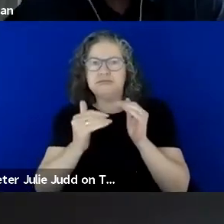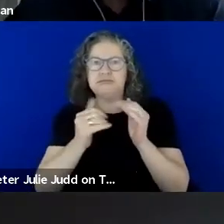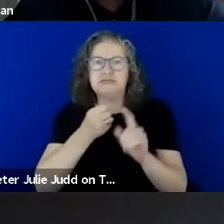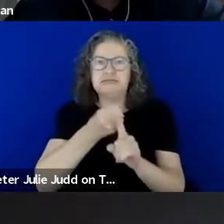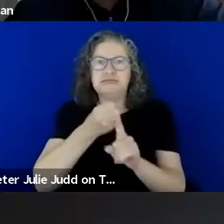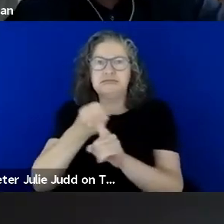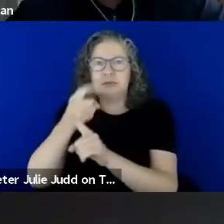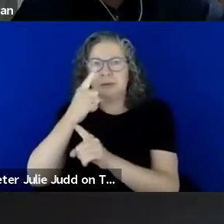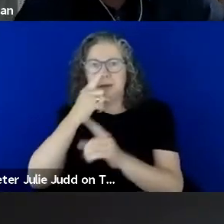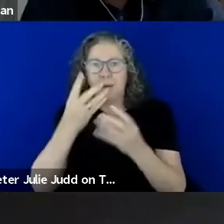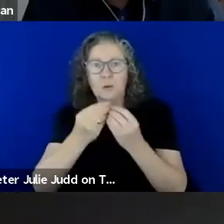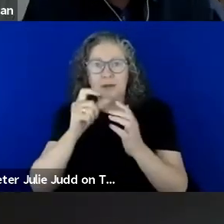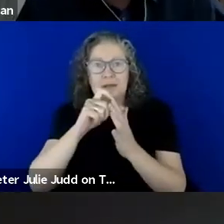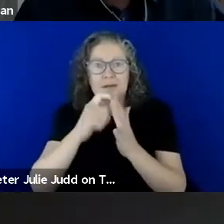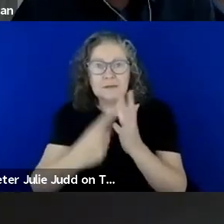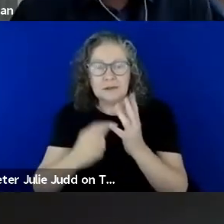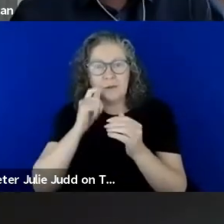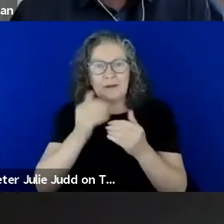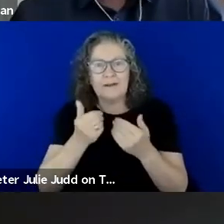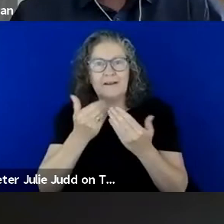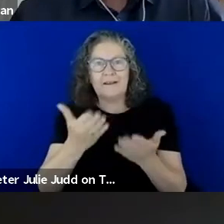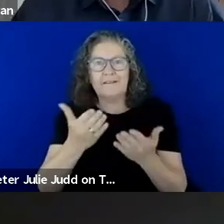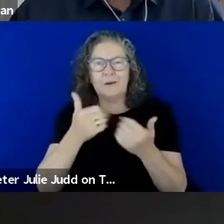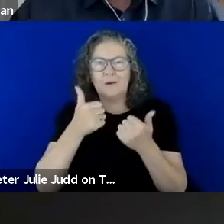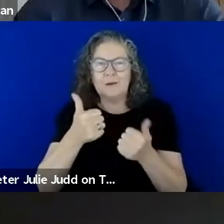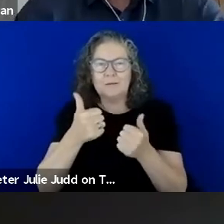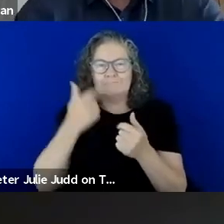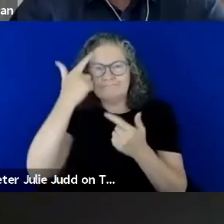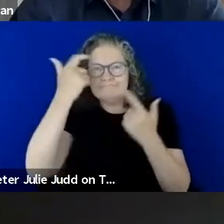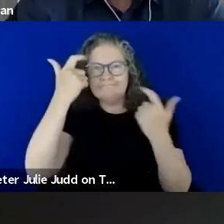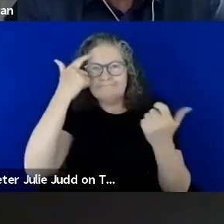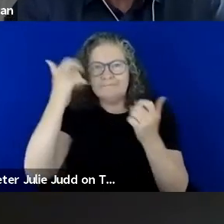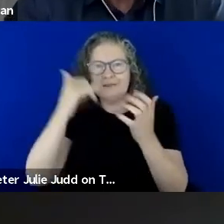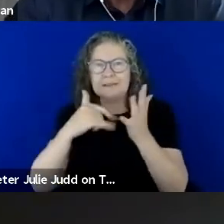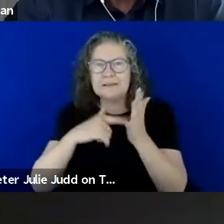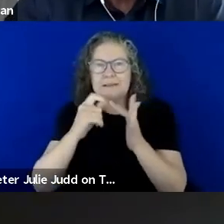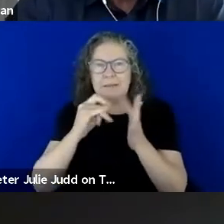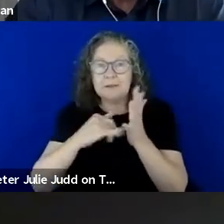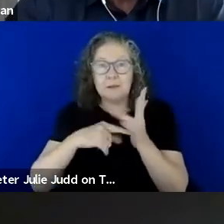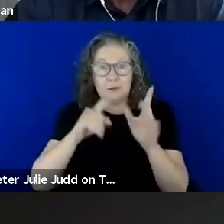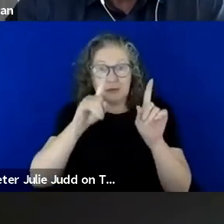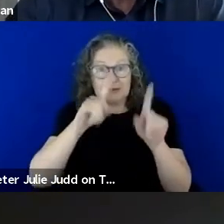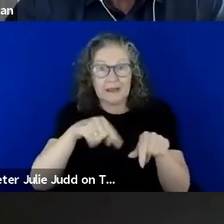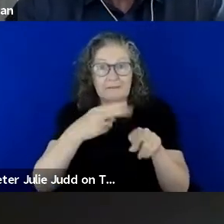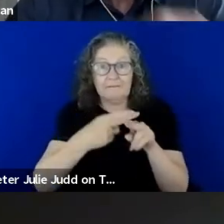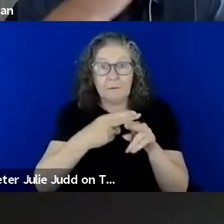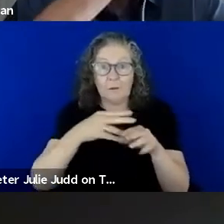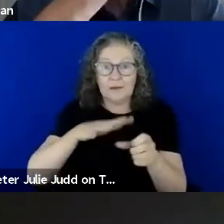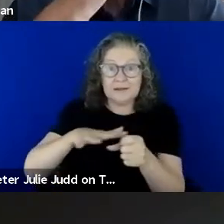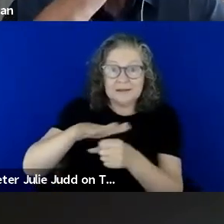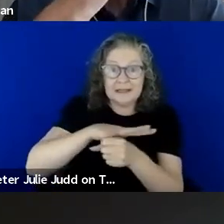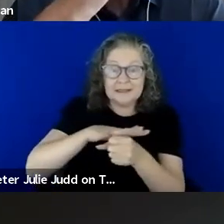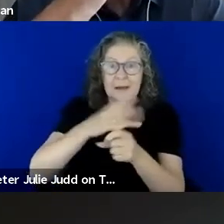provide some practical steps to implement as a sector and as individuals to improve disability